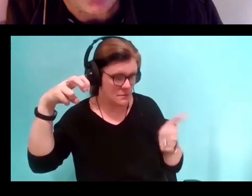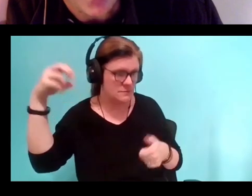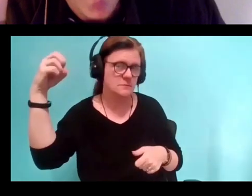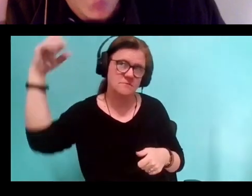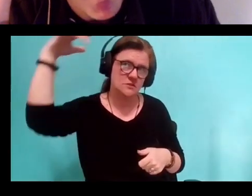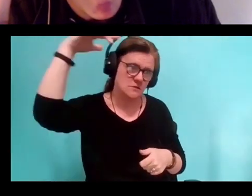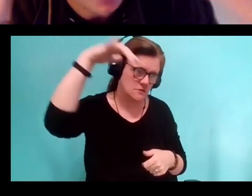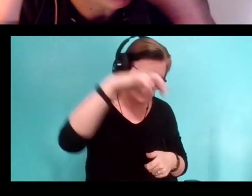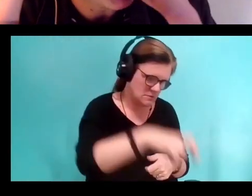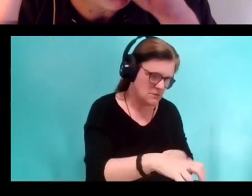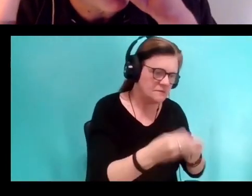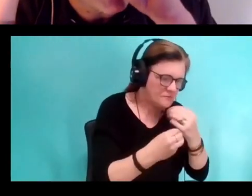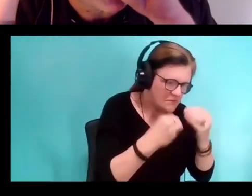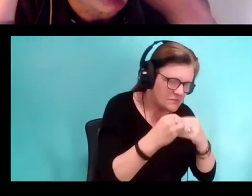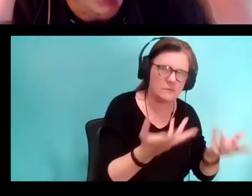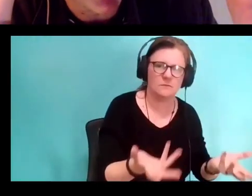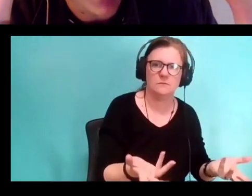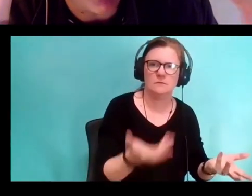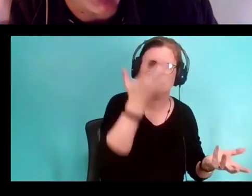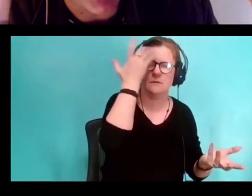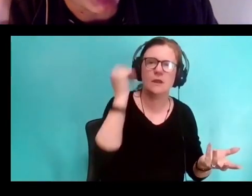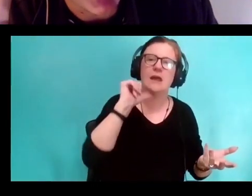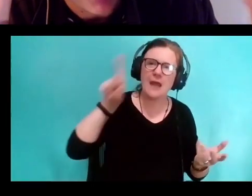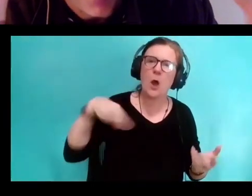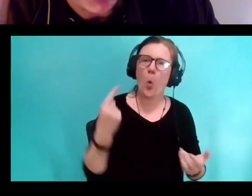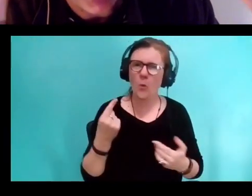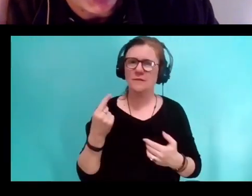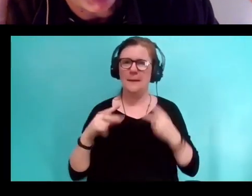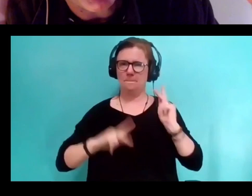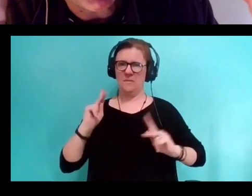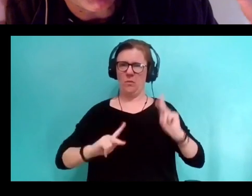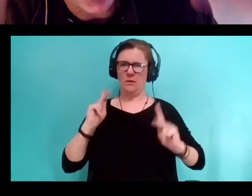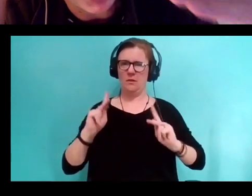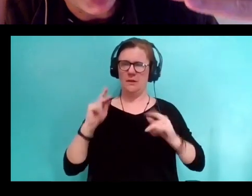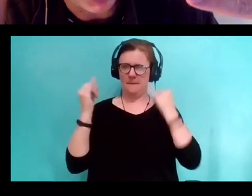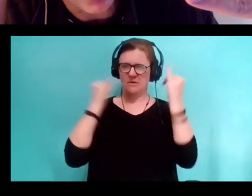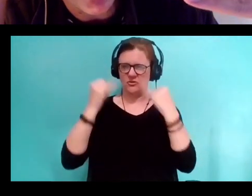So it's not any human beings have imaginations. Once imaginations come to exist,